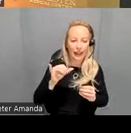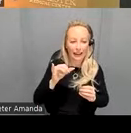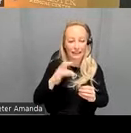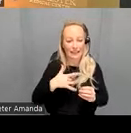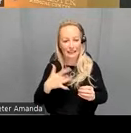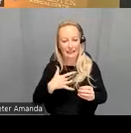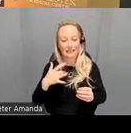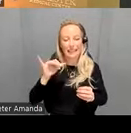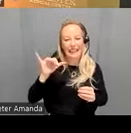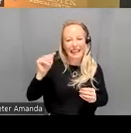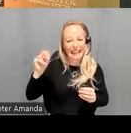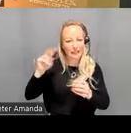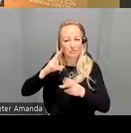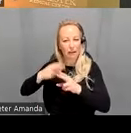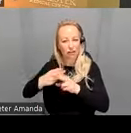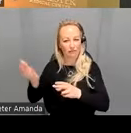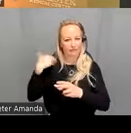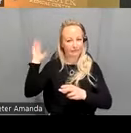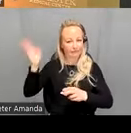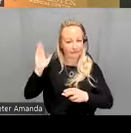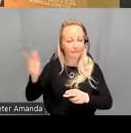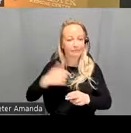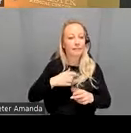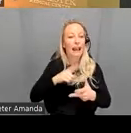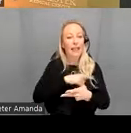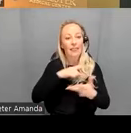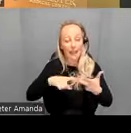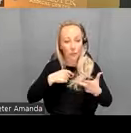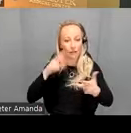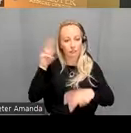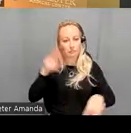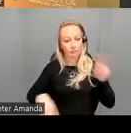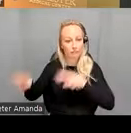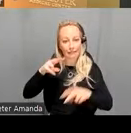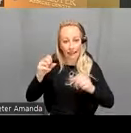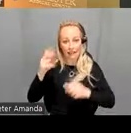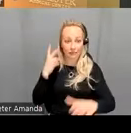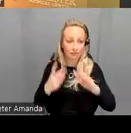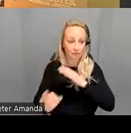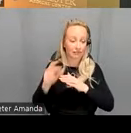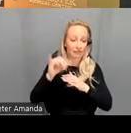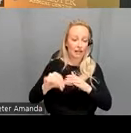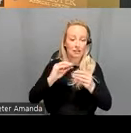and so on and then We examined whether that model could predict diagnosis and the heldout data so